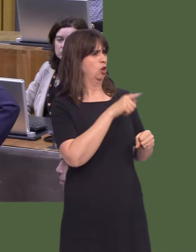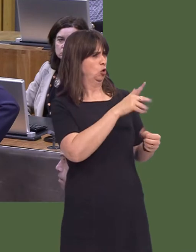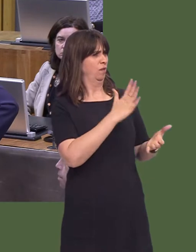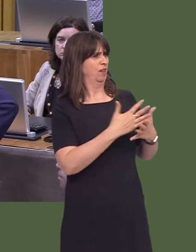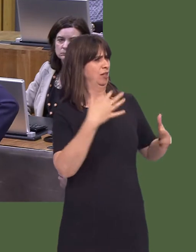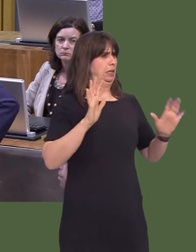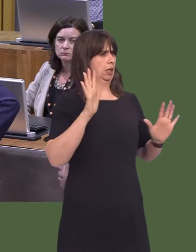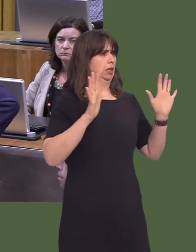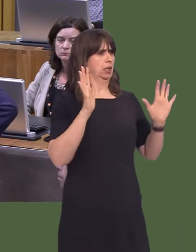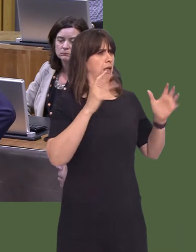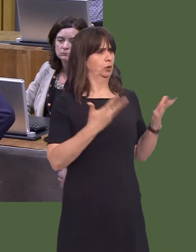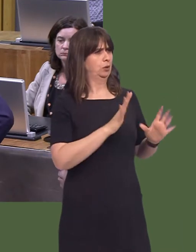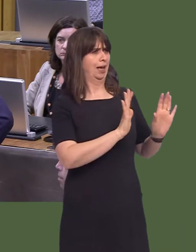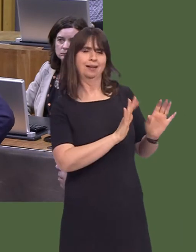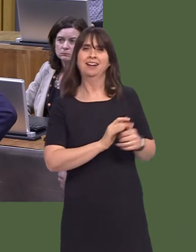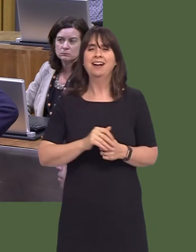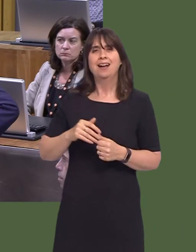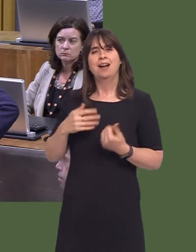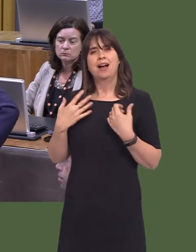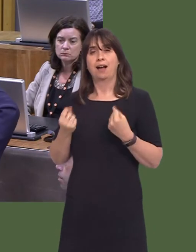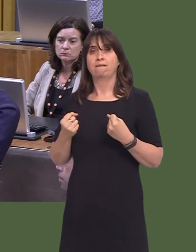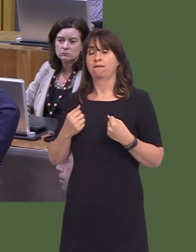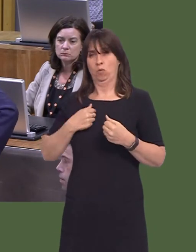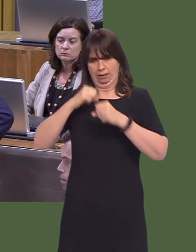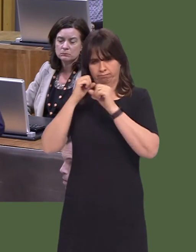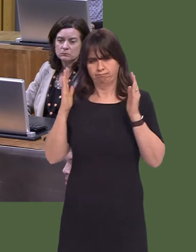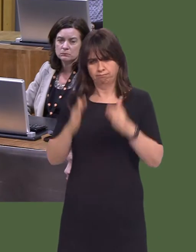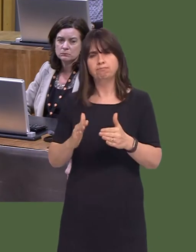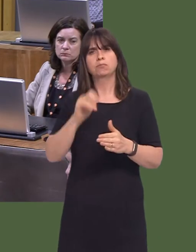course, to deliver against our key commitment of providing 20,000 affordable homes, and,